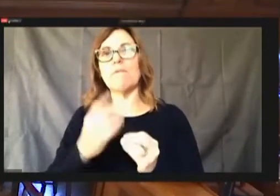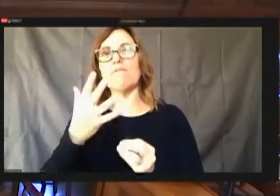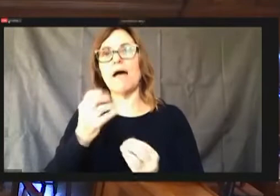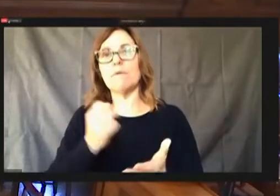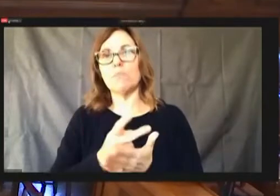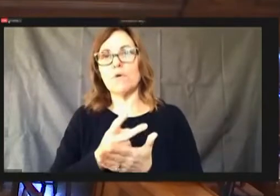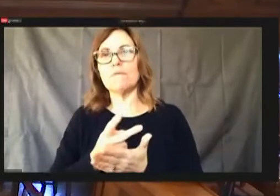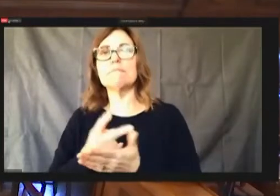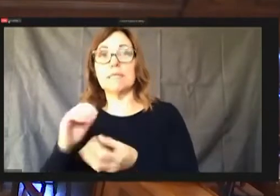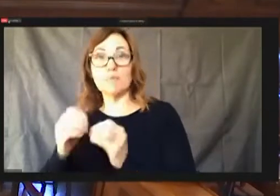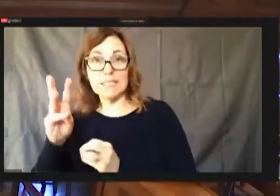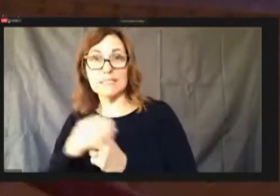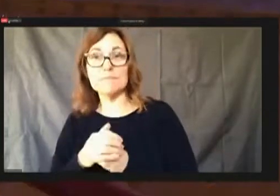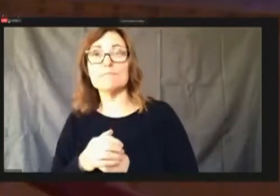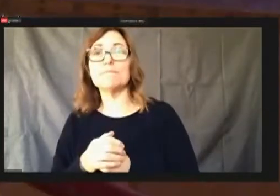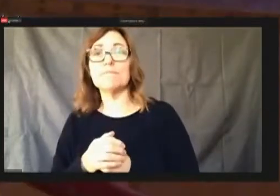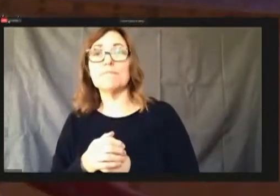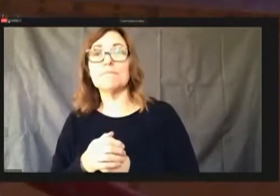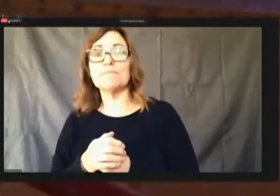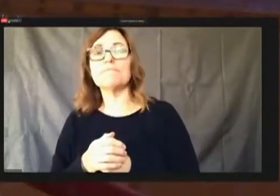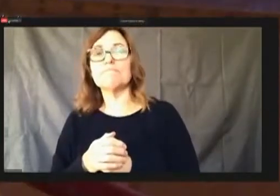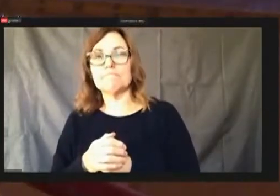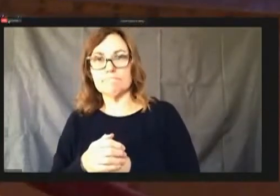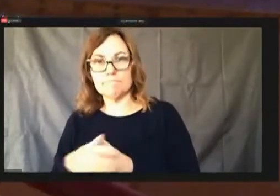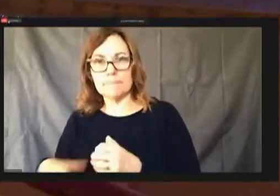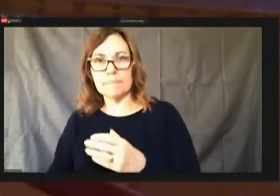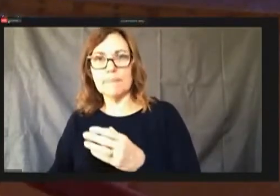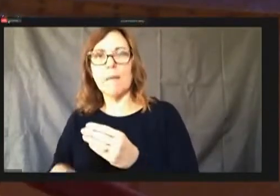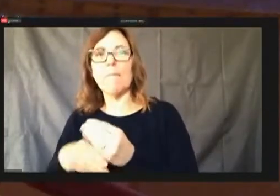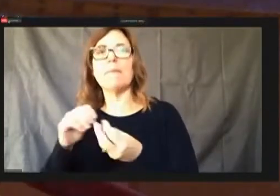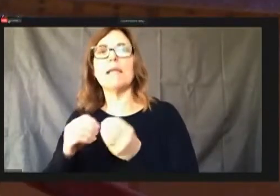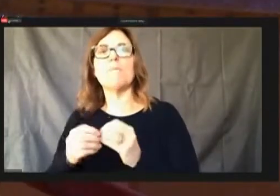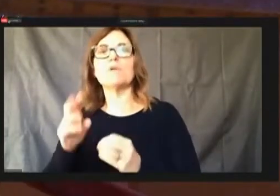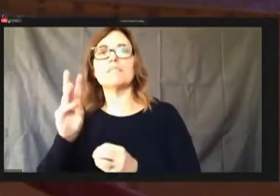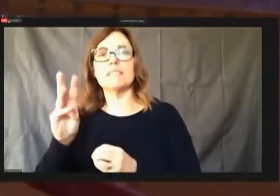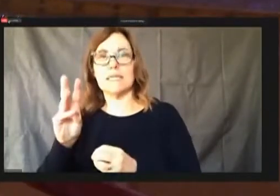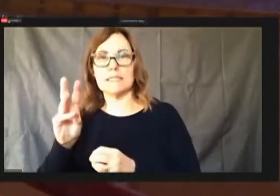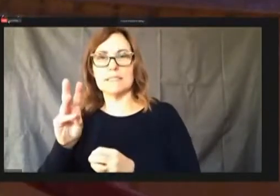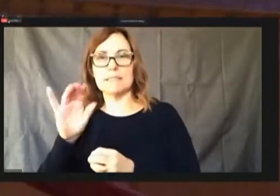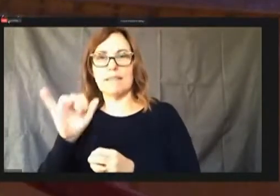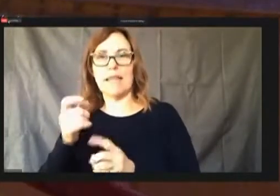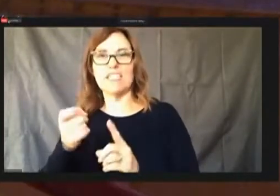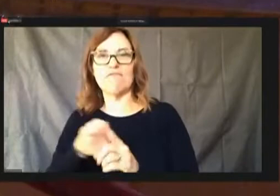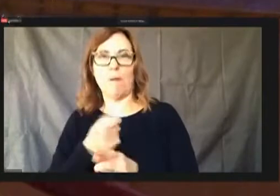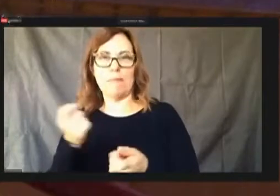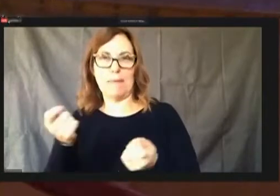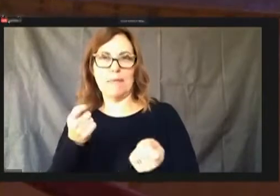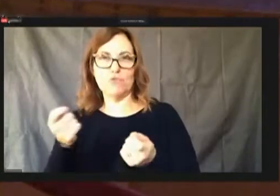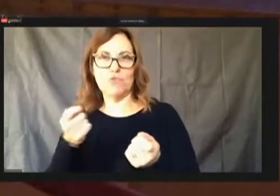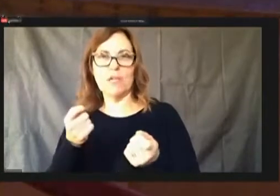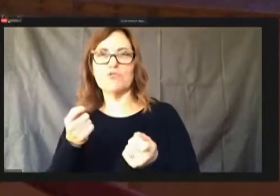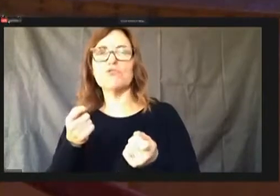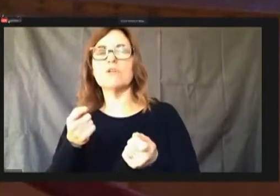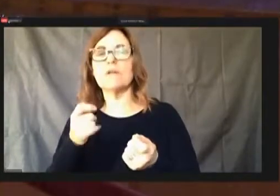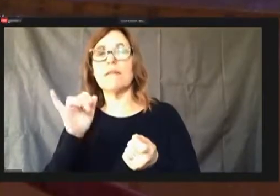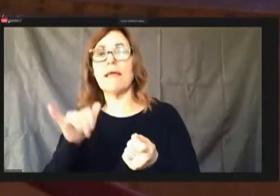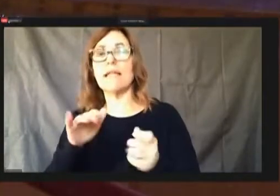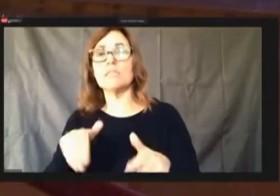Number amendment number six is from the administration is providing funds for the poor to street